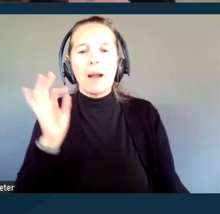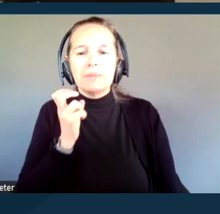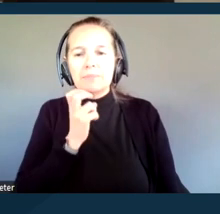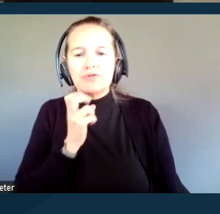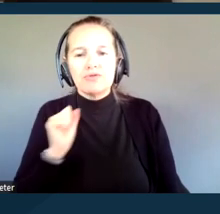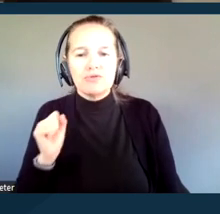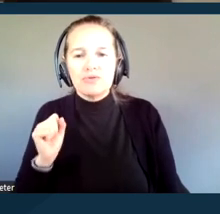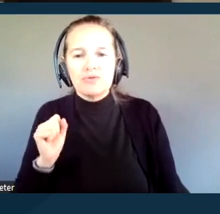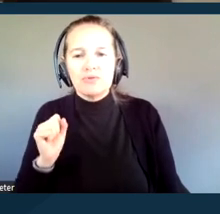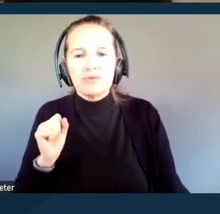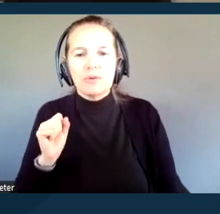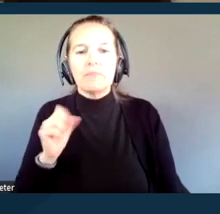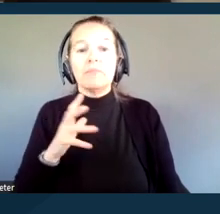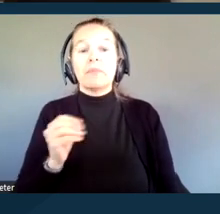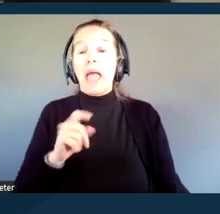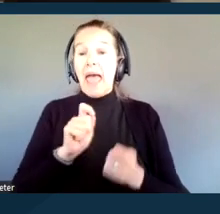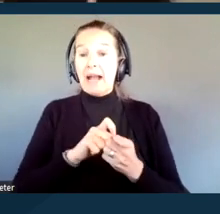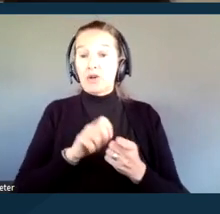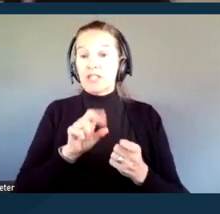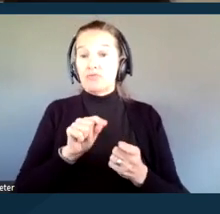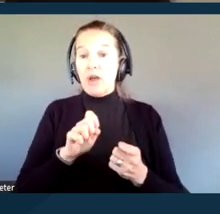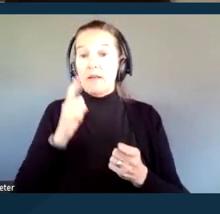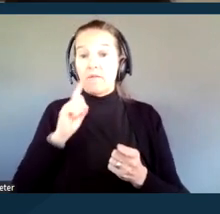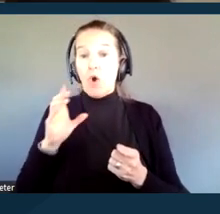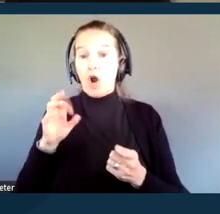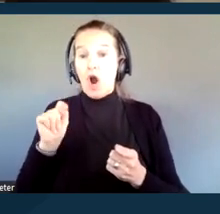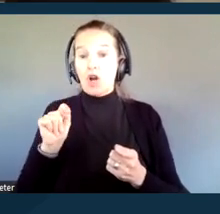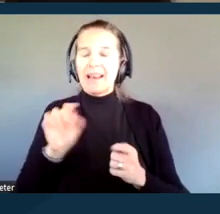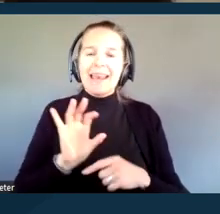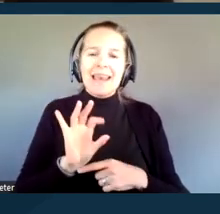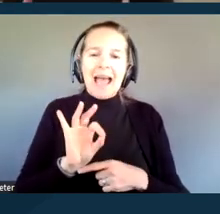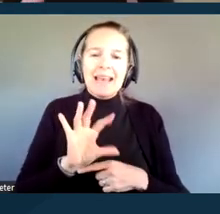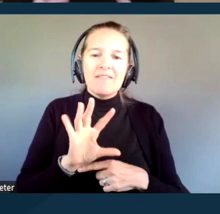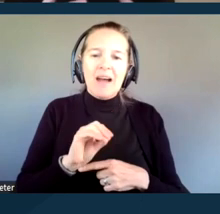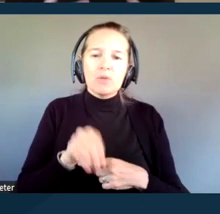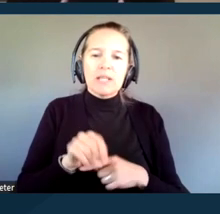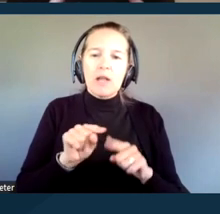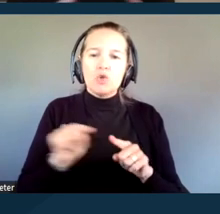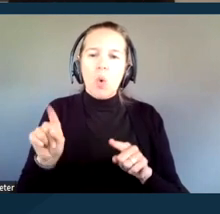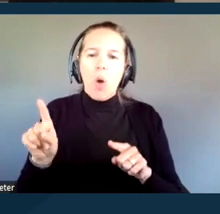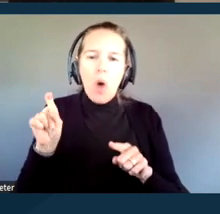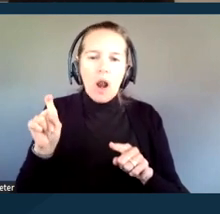The accuracy rate for CART is at least 95 to 100%. So, when we're looking at making sure